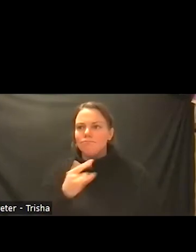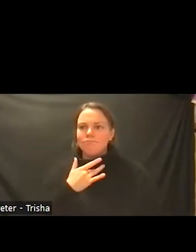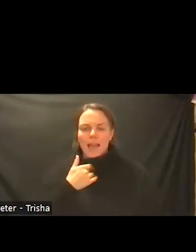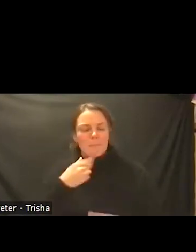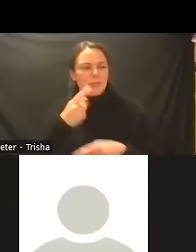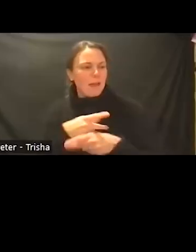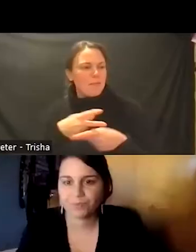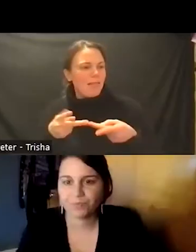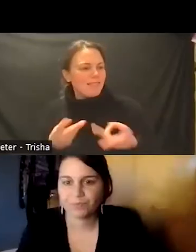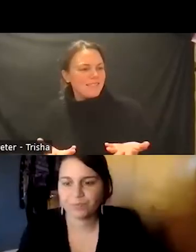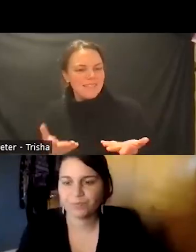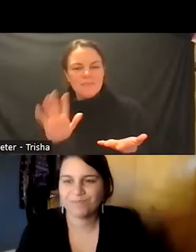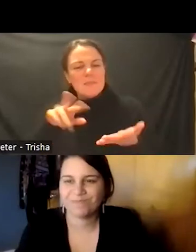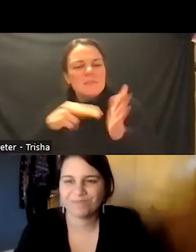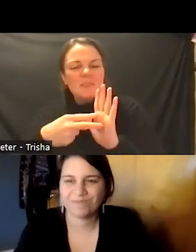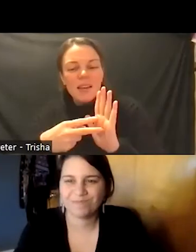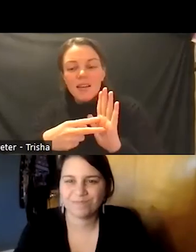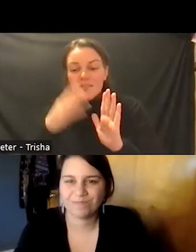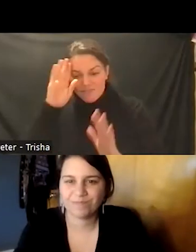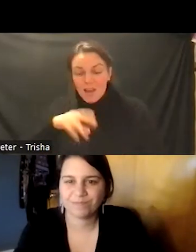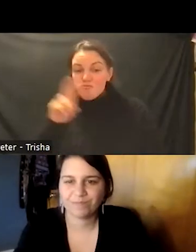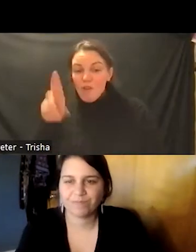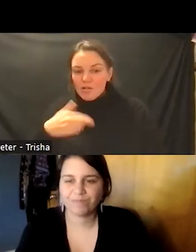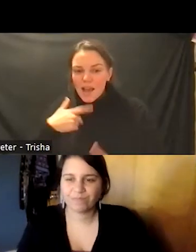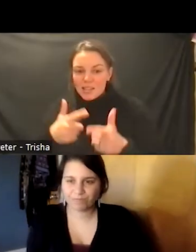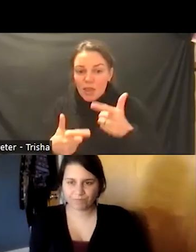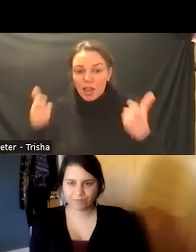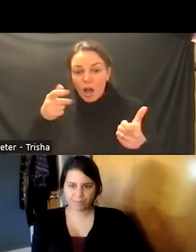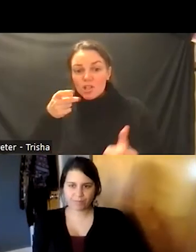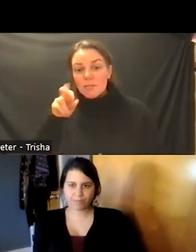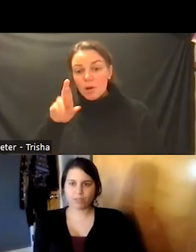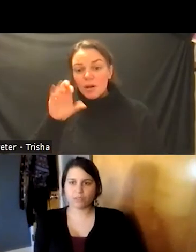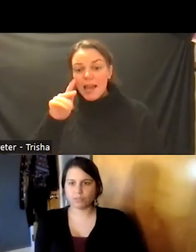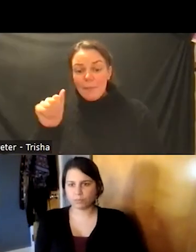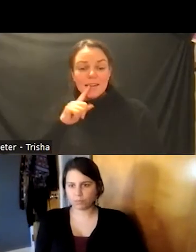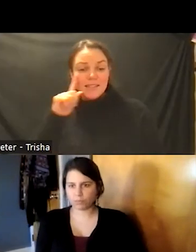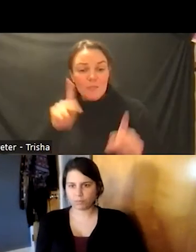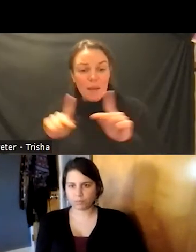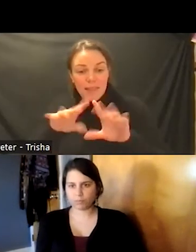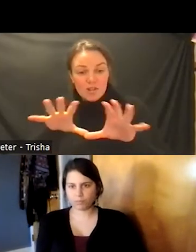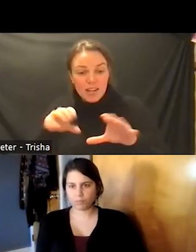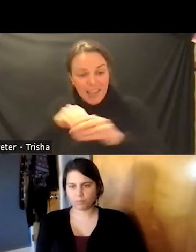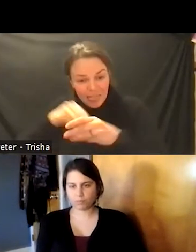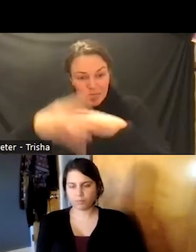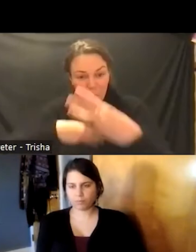that rochester has the largest per capita deaf population in the world at that time nowhere